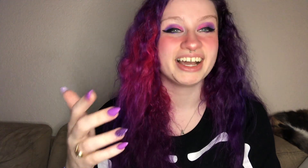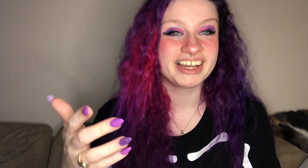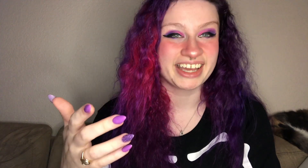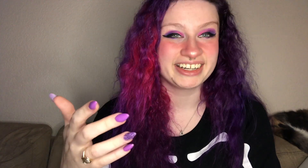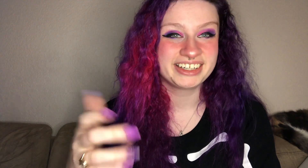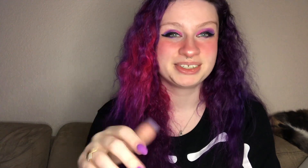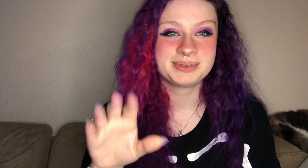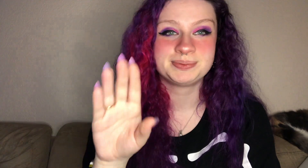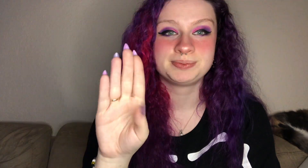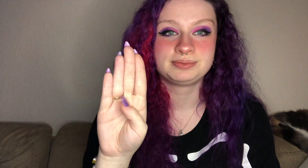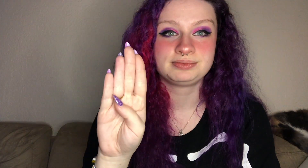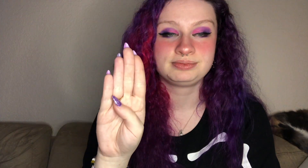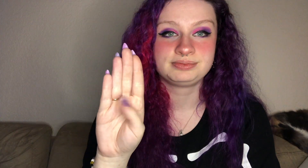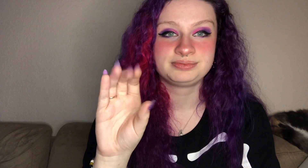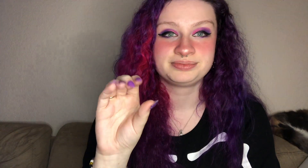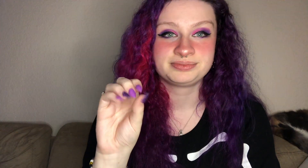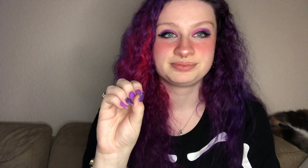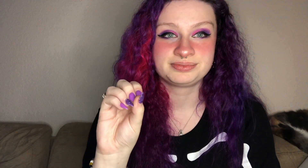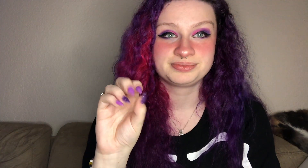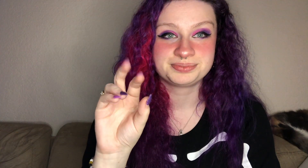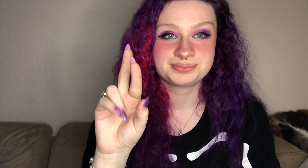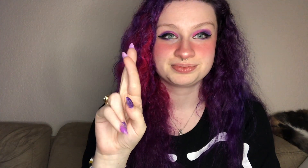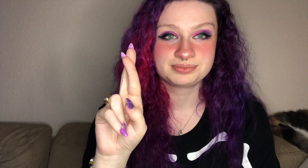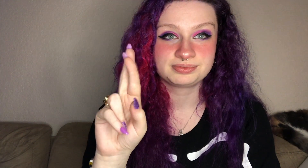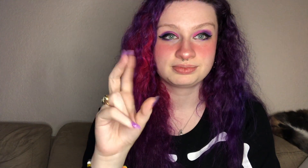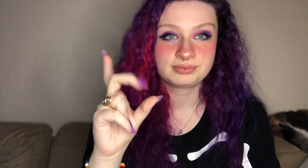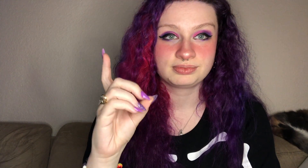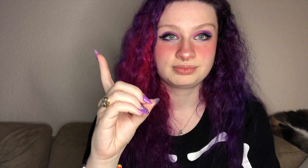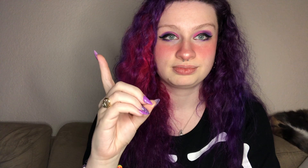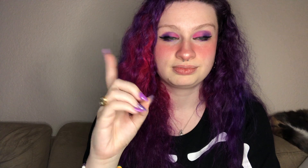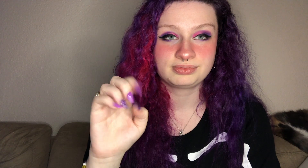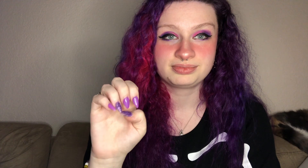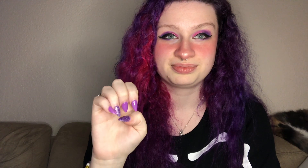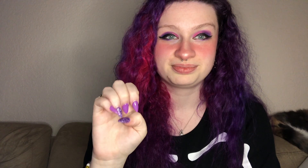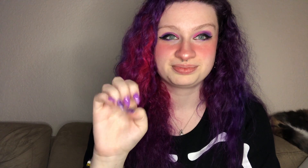again